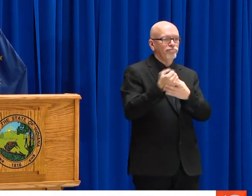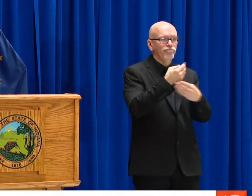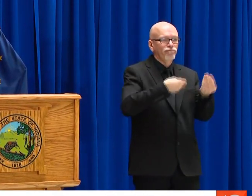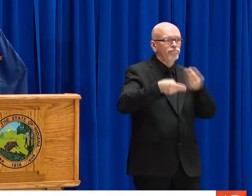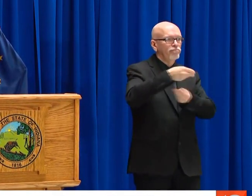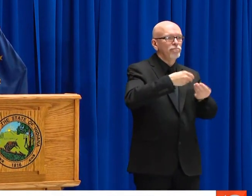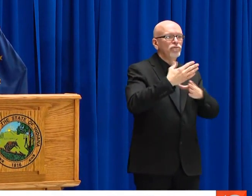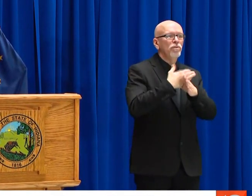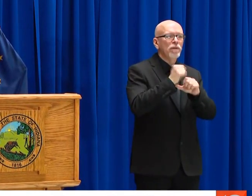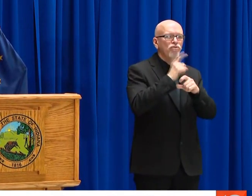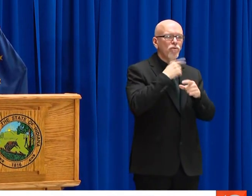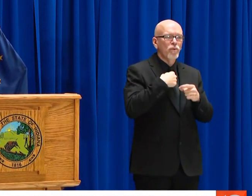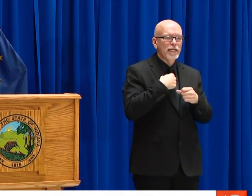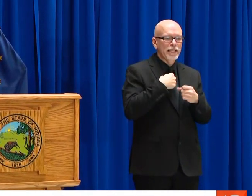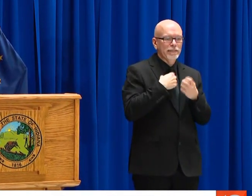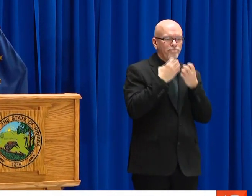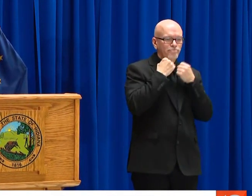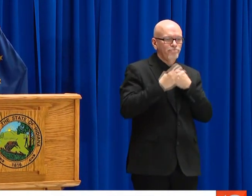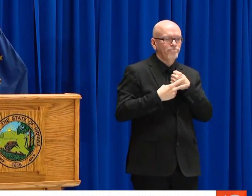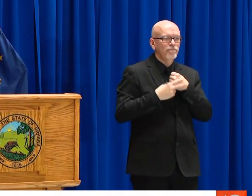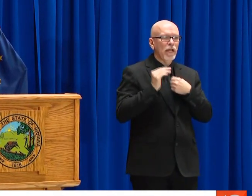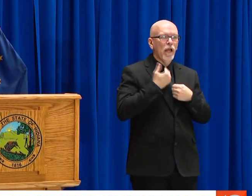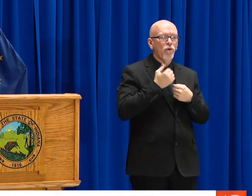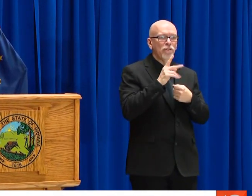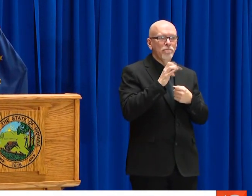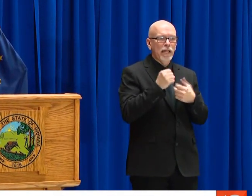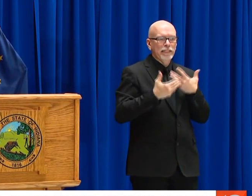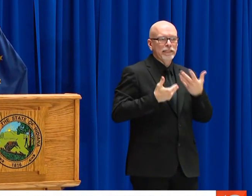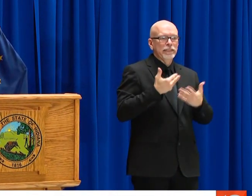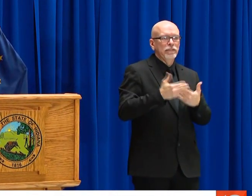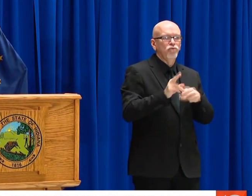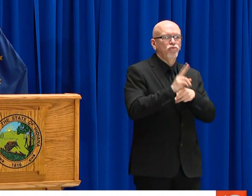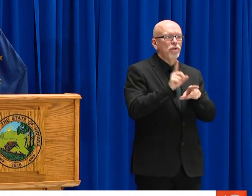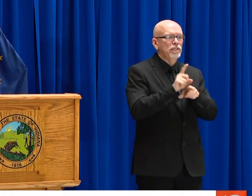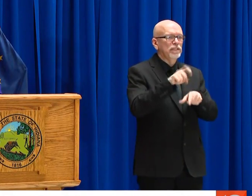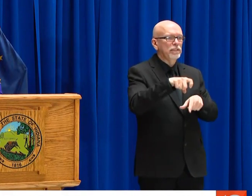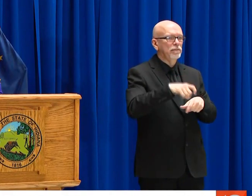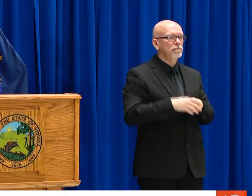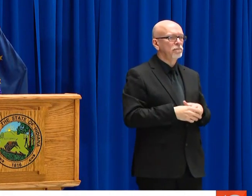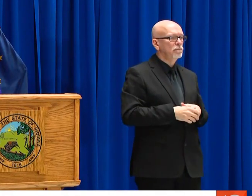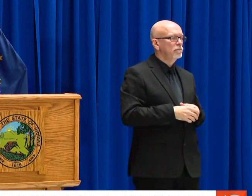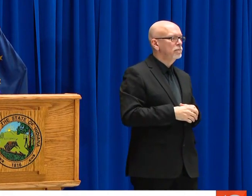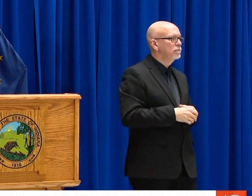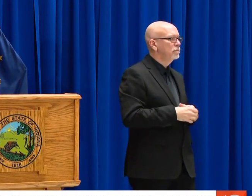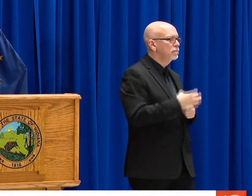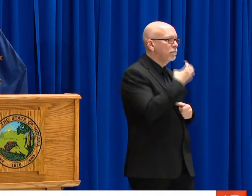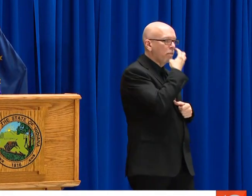SUPPLIES THROUGH FEMA. BUT INDIANA IS PRETTY HOME GROWN AND WE'RE FIGURING OUT WAYS AROUND THIS OURSELVES, MAKING